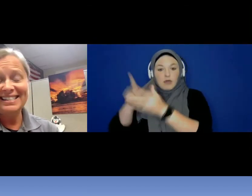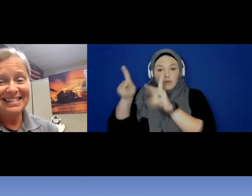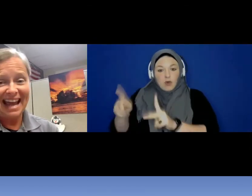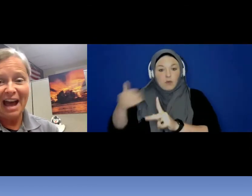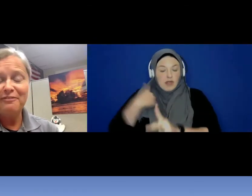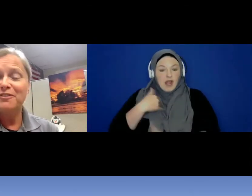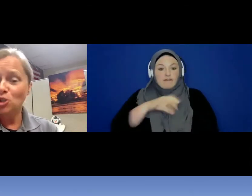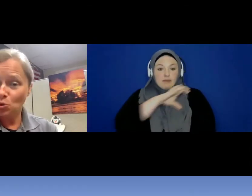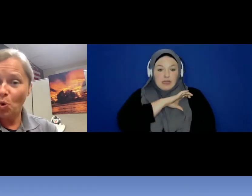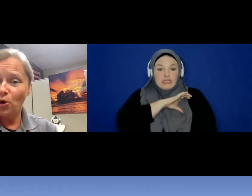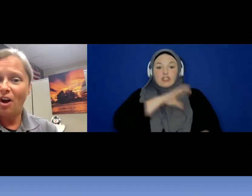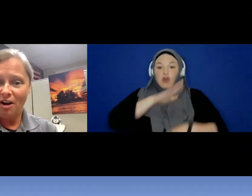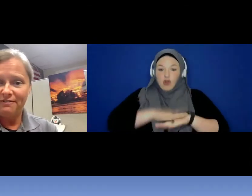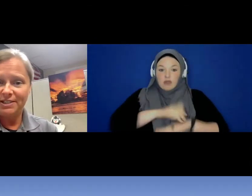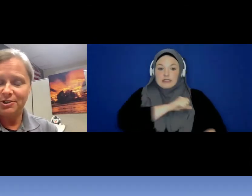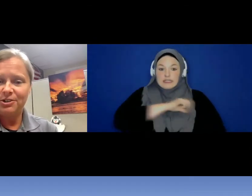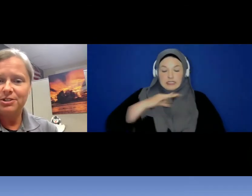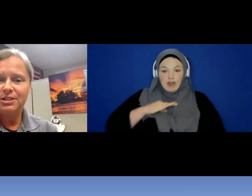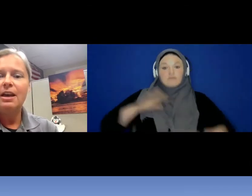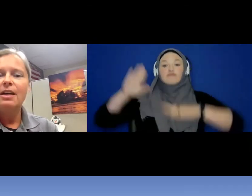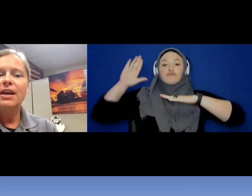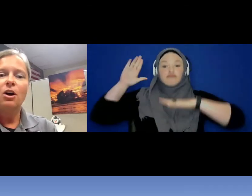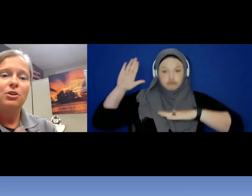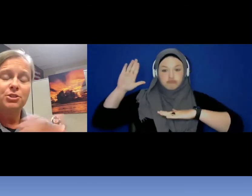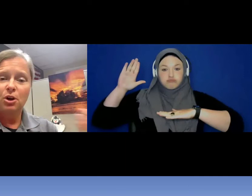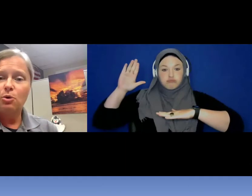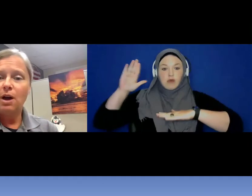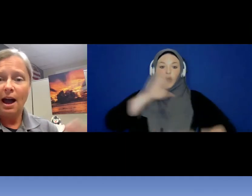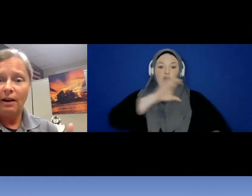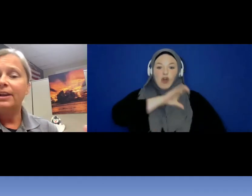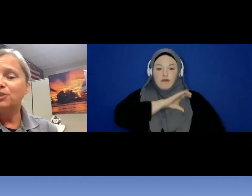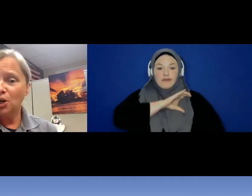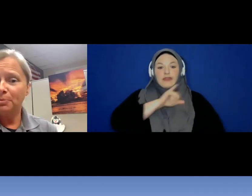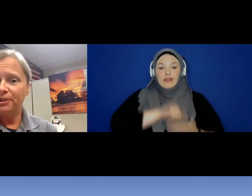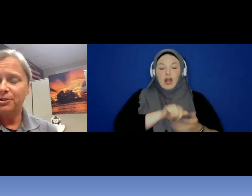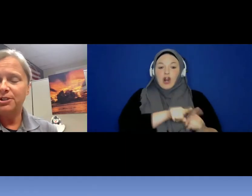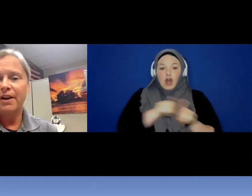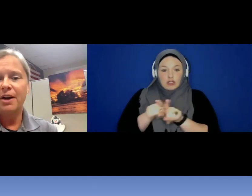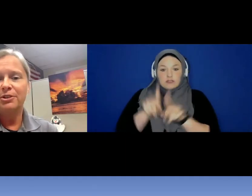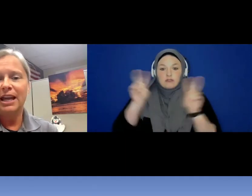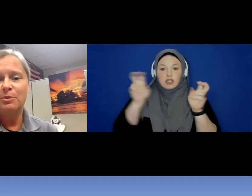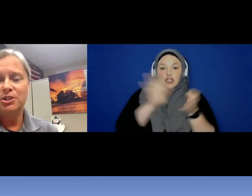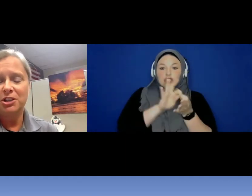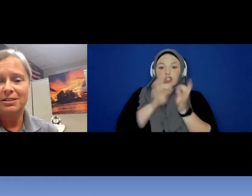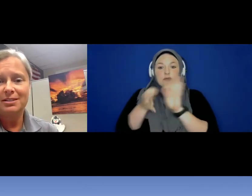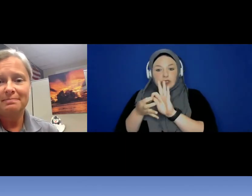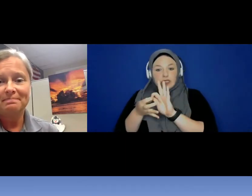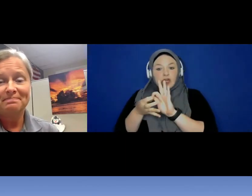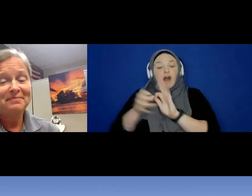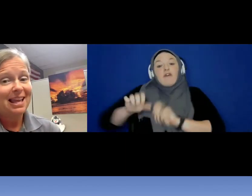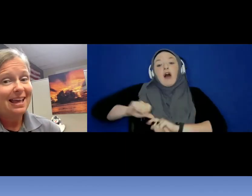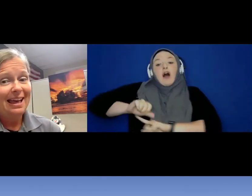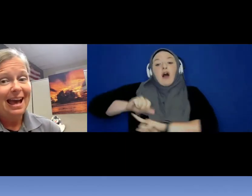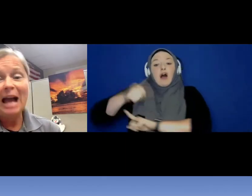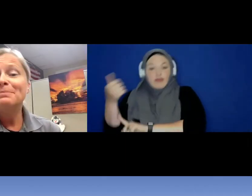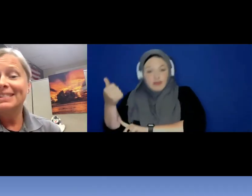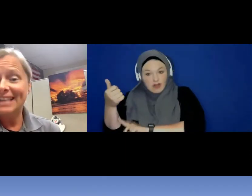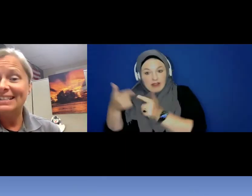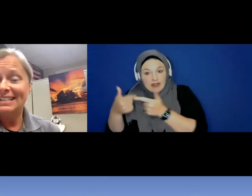staff sworn officers that also are interpreters of other languages . I am sad to